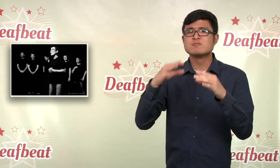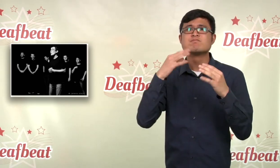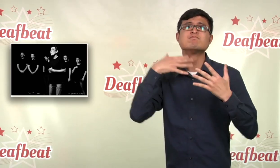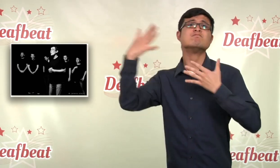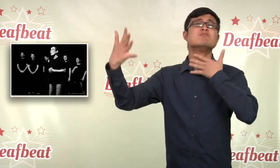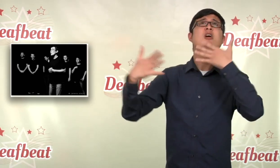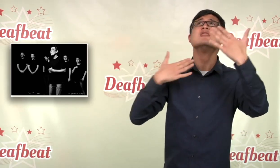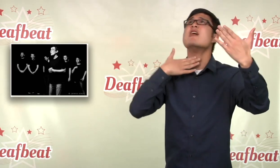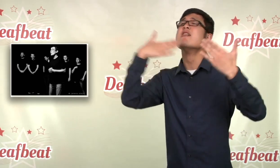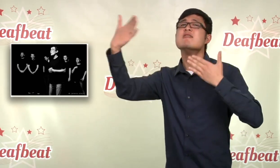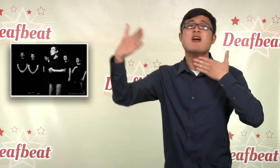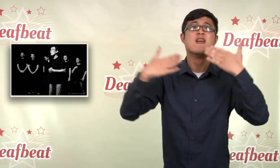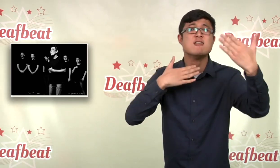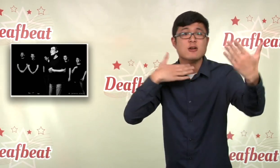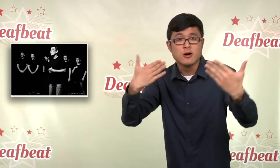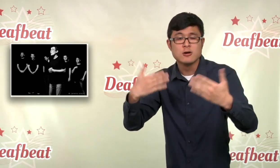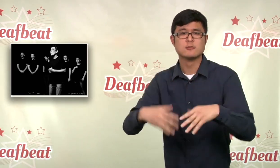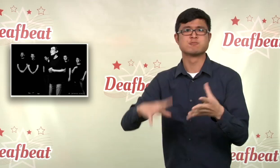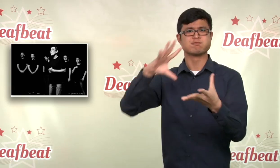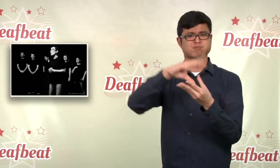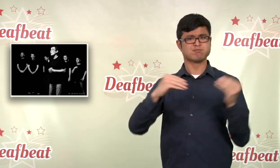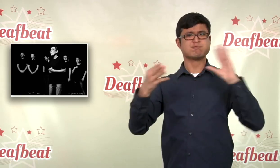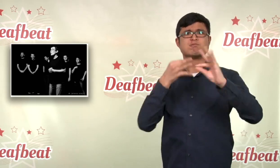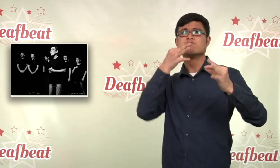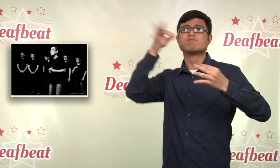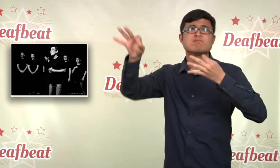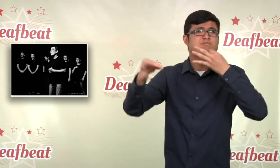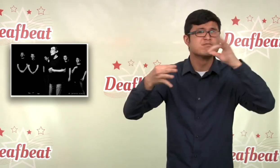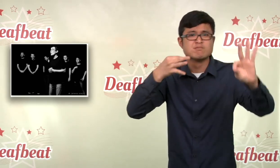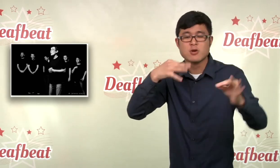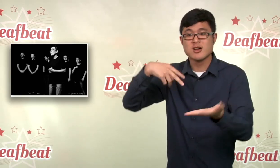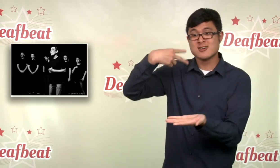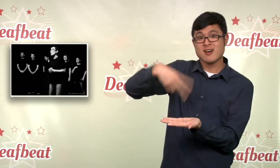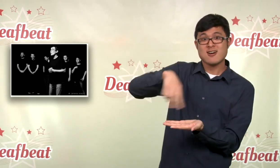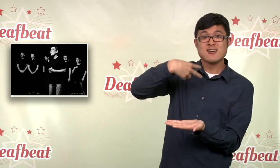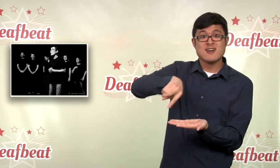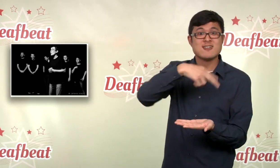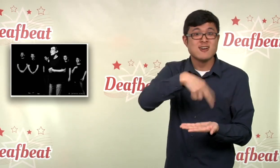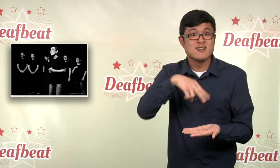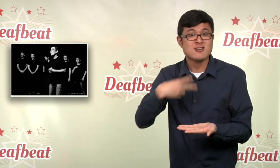see performances, visual theater, classical and contemporary texts,